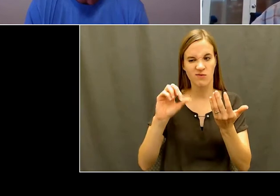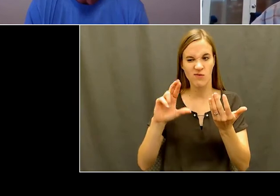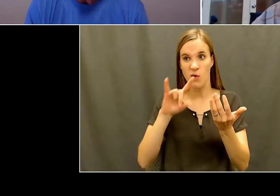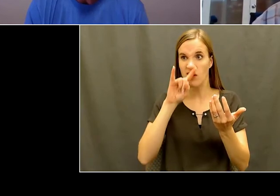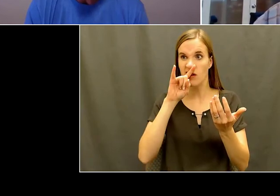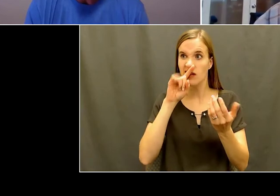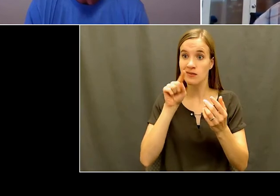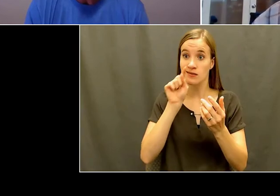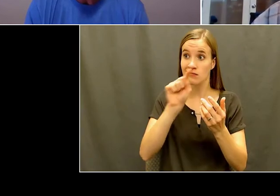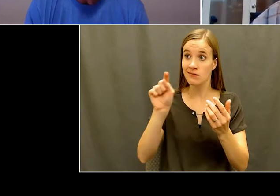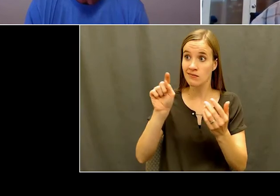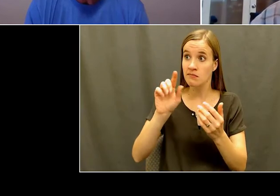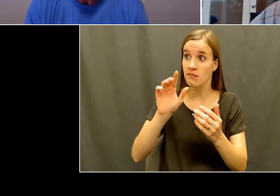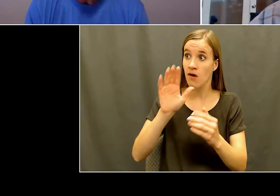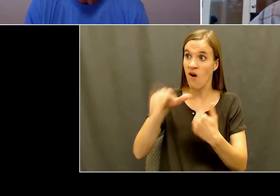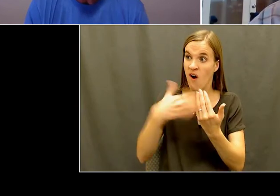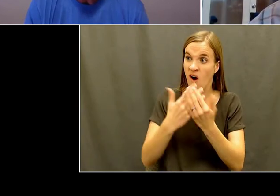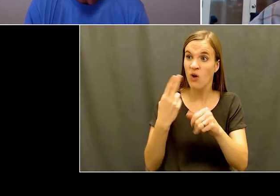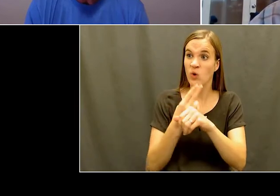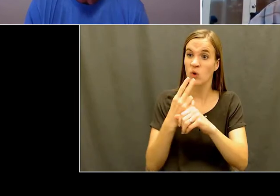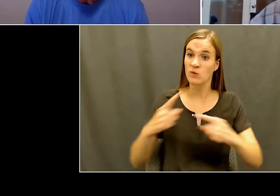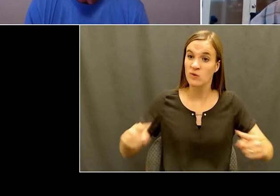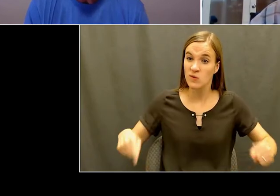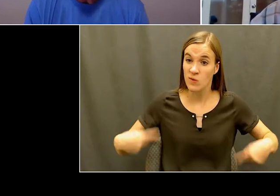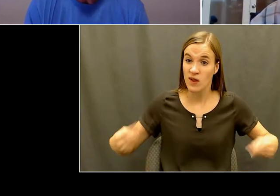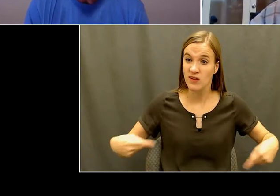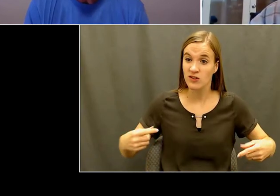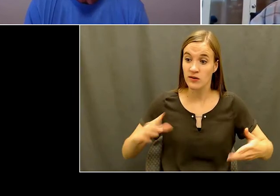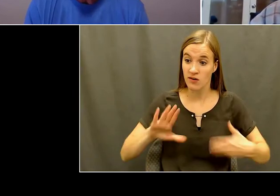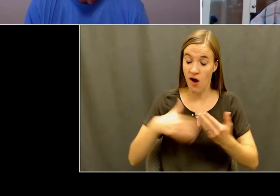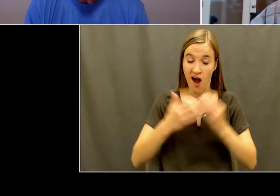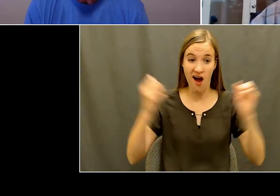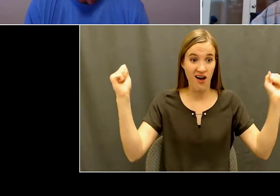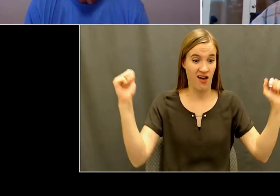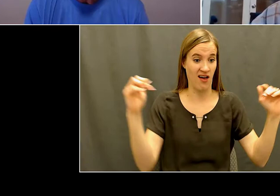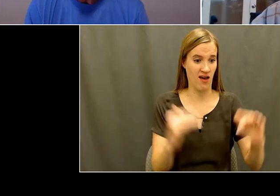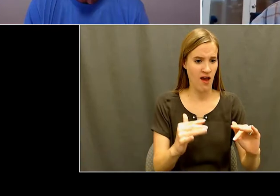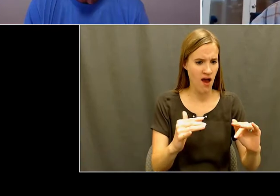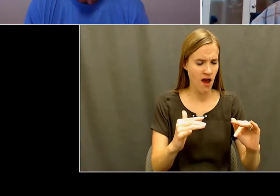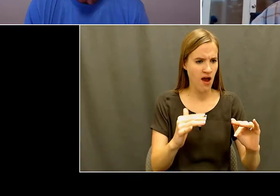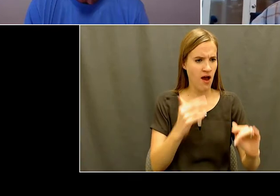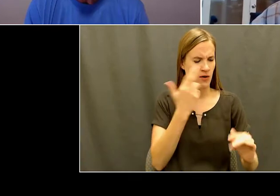they're, they're dealing with. It really changes the dynamic